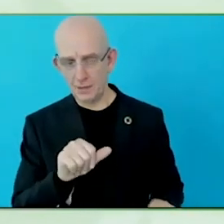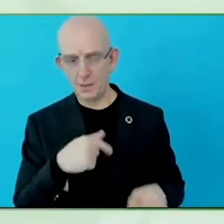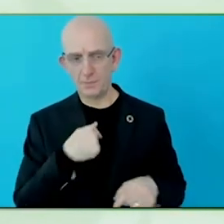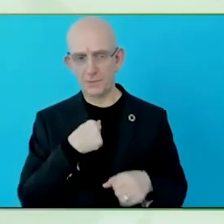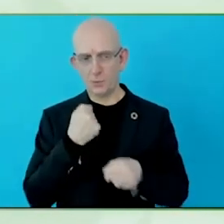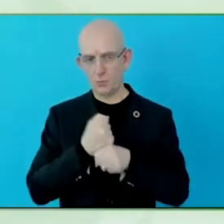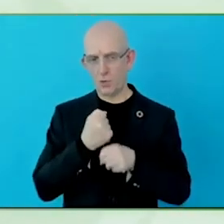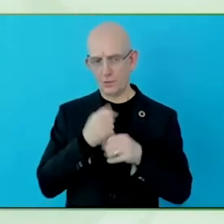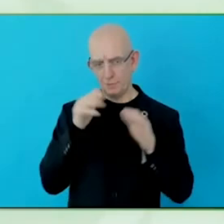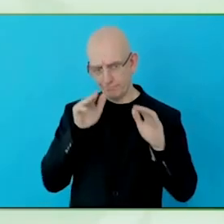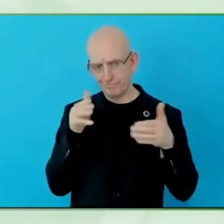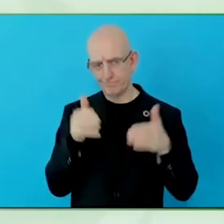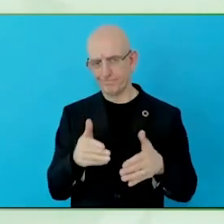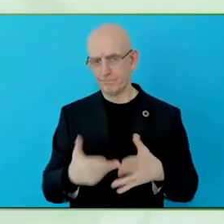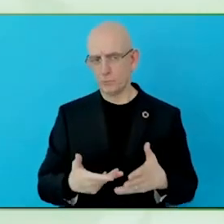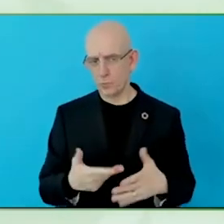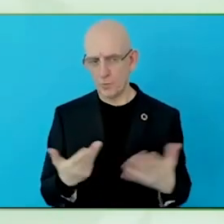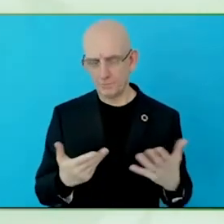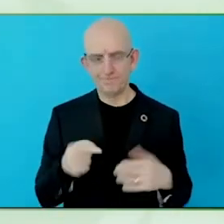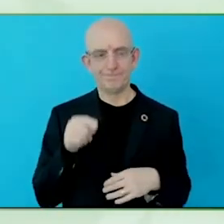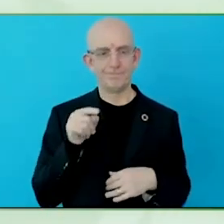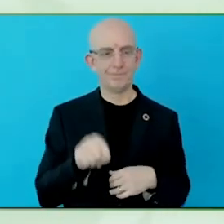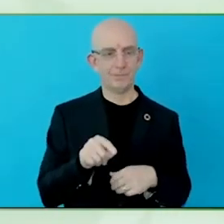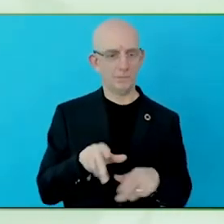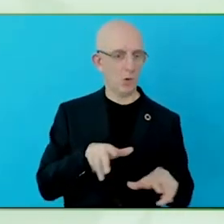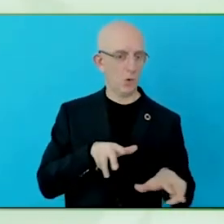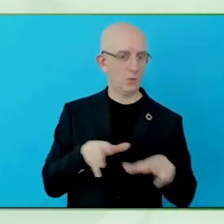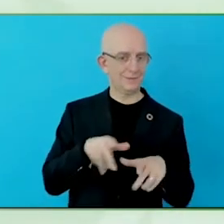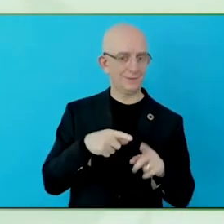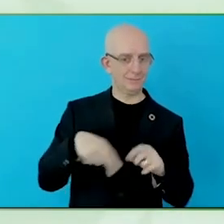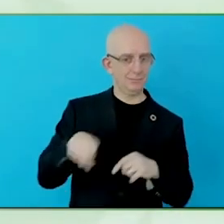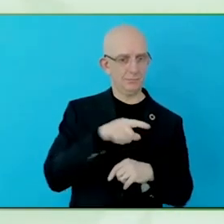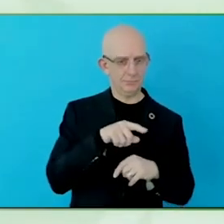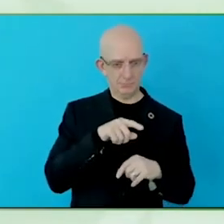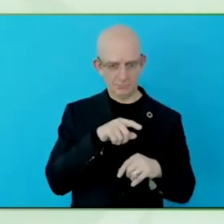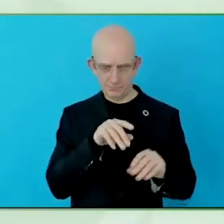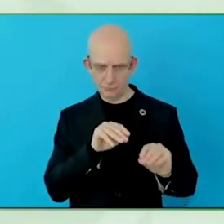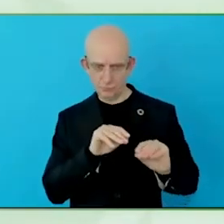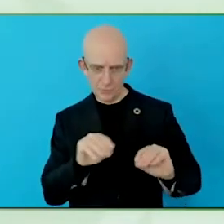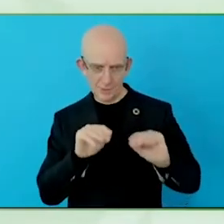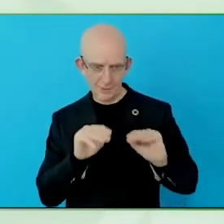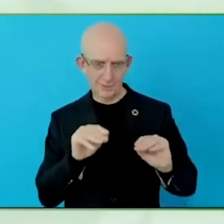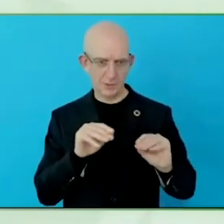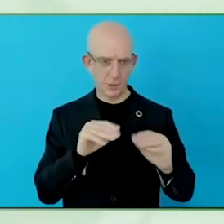And finally, employees. There is a lot of effort and discussion on hiring, and one of